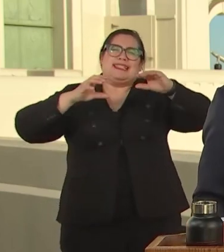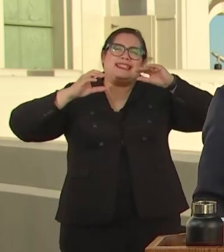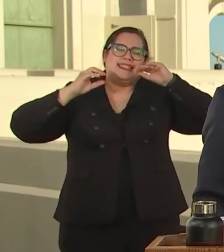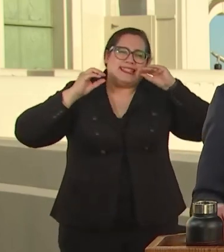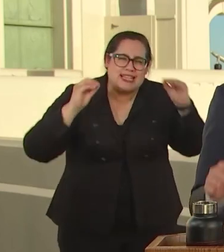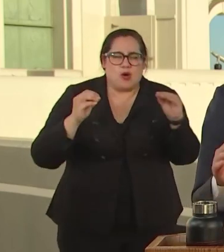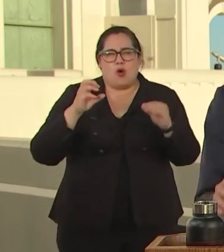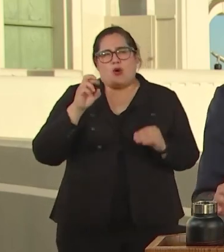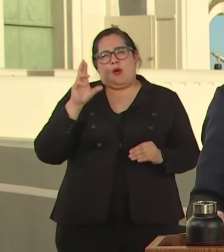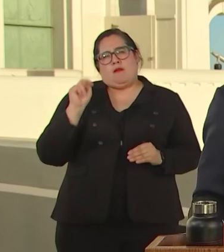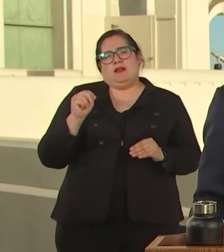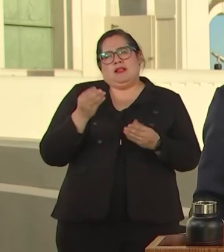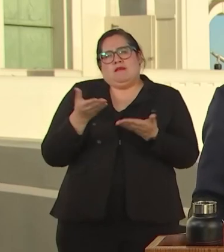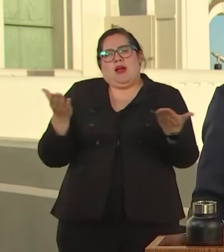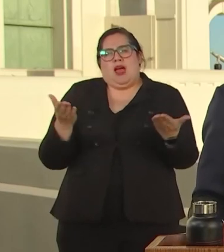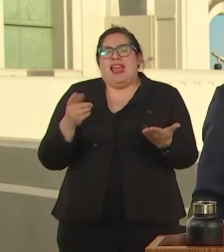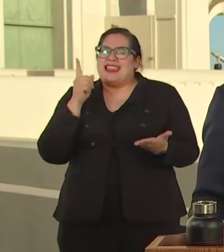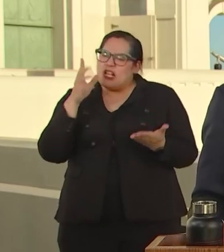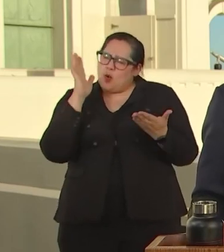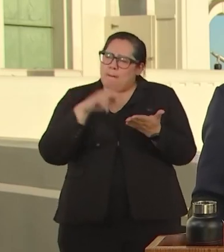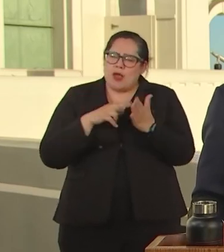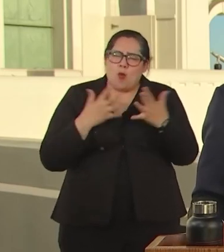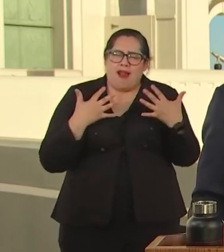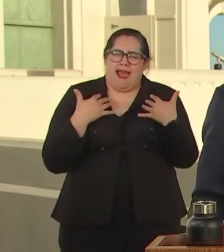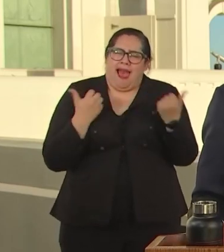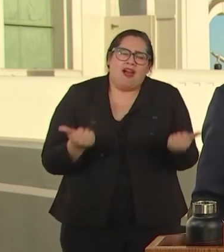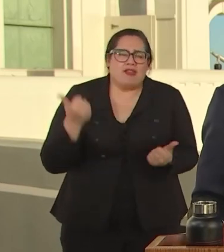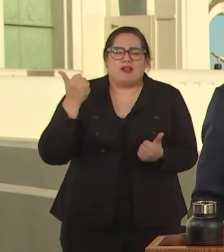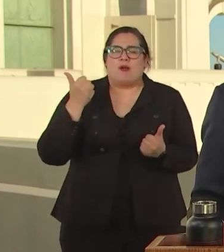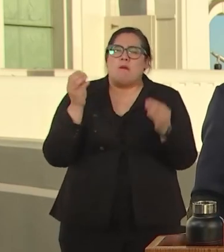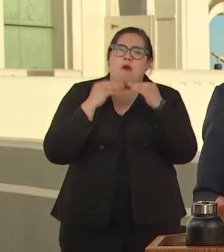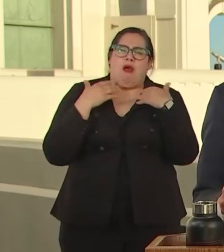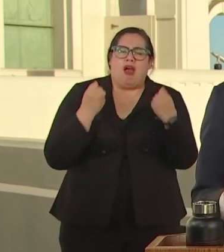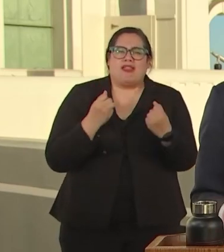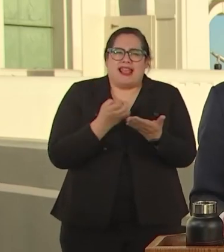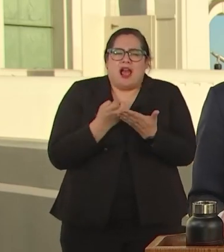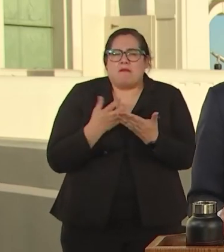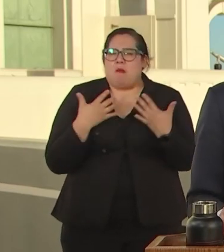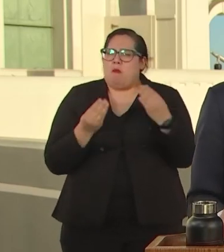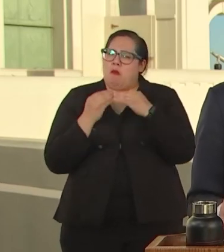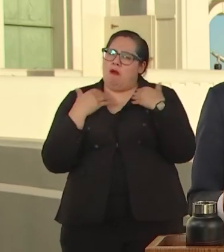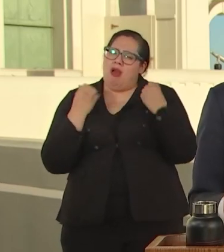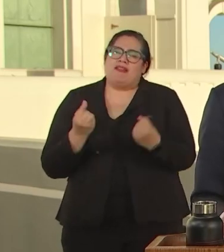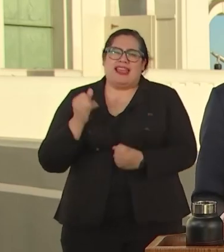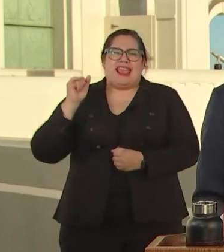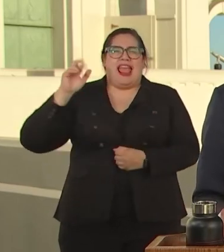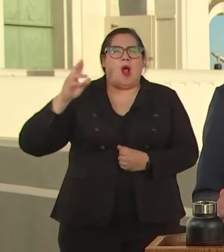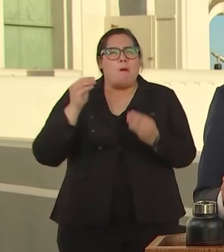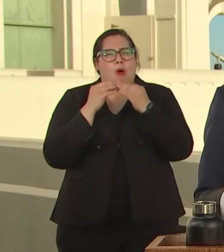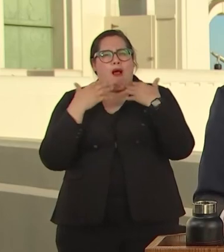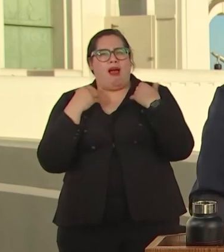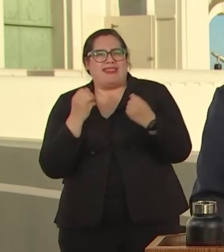HEALTHIER AIR ECONOMY AND EARTH. YOU SEE OUR PLANET AND OUR PEOPLE ARE CALLING ON US TO MEET THIS MOMENT AND LOS